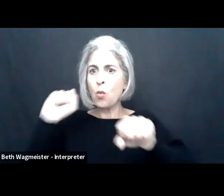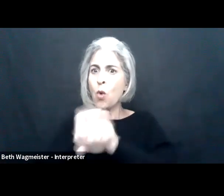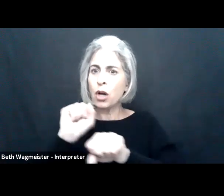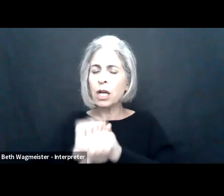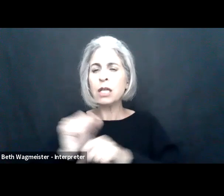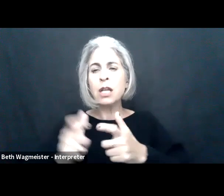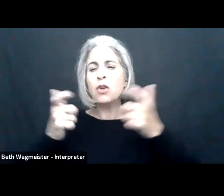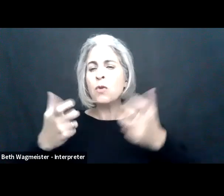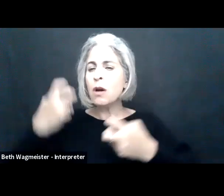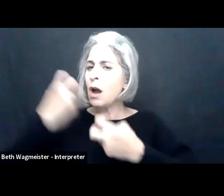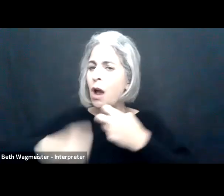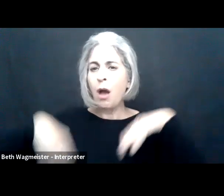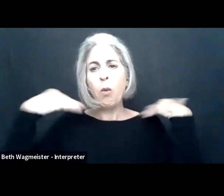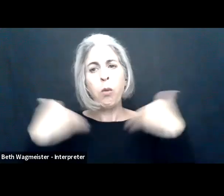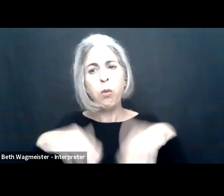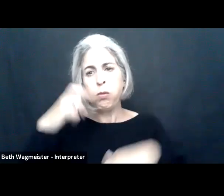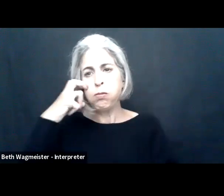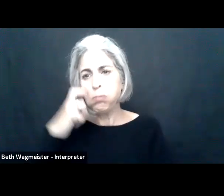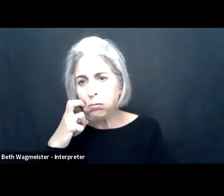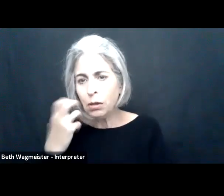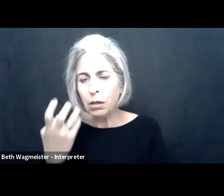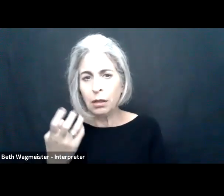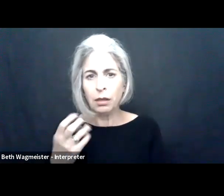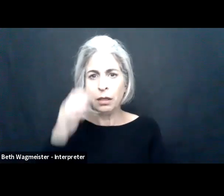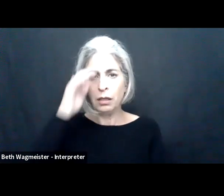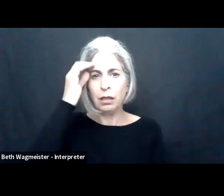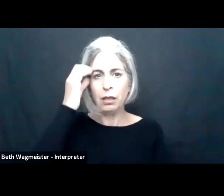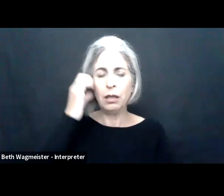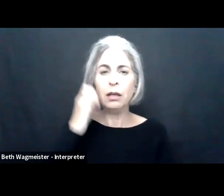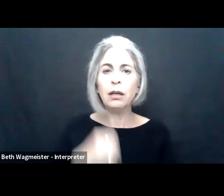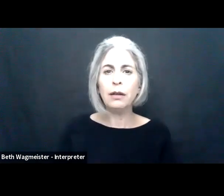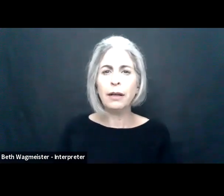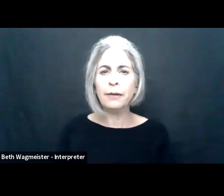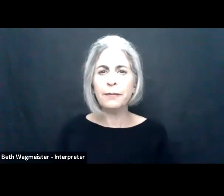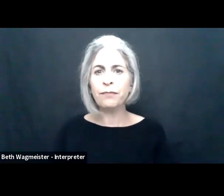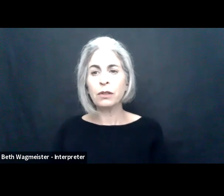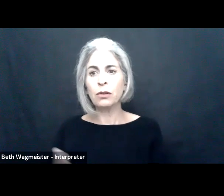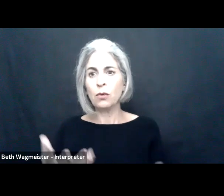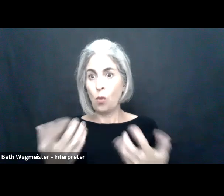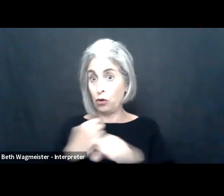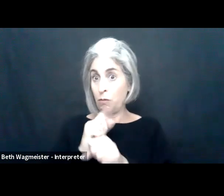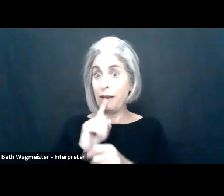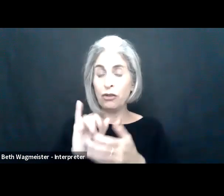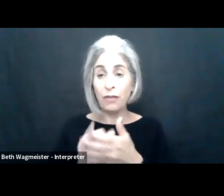our employees feel they're working too hard. And if we track our employees' work,